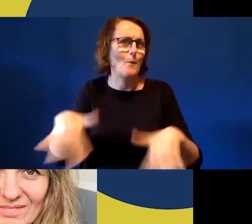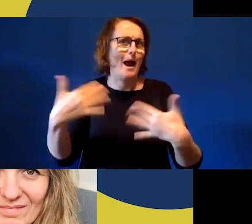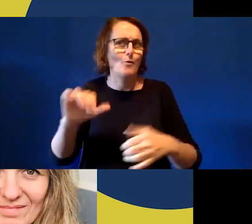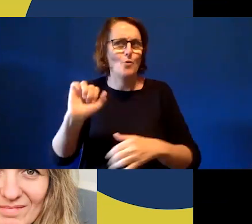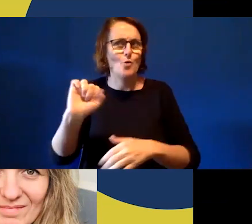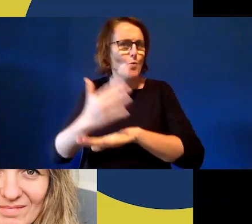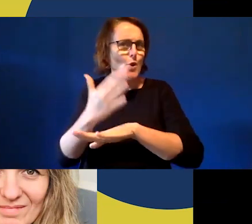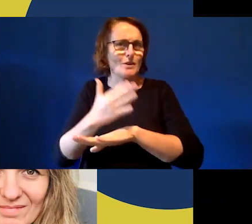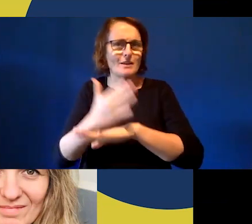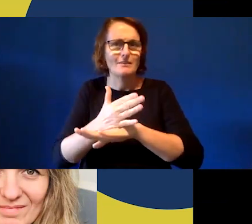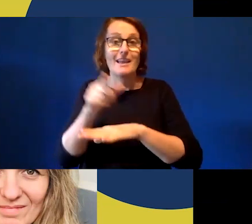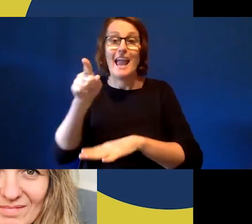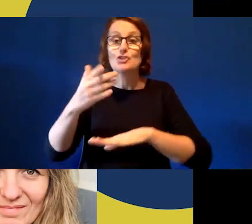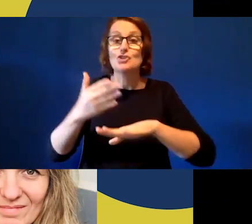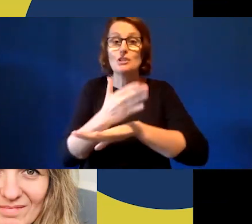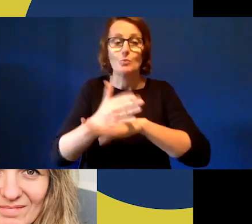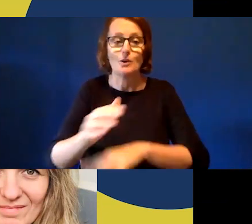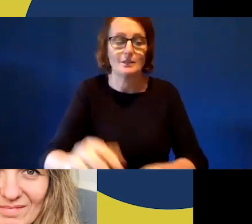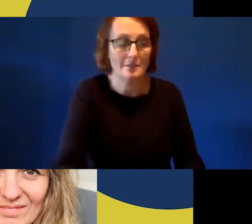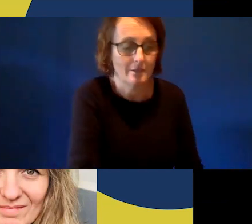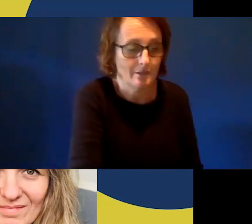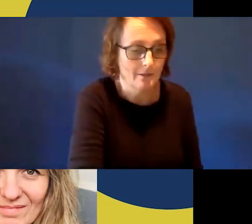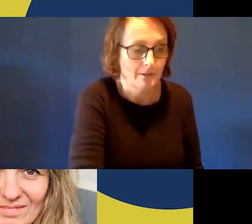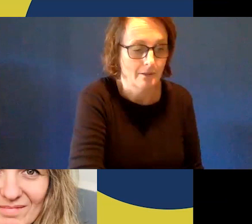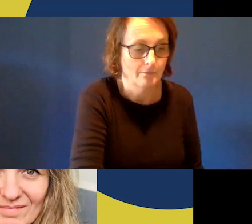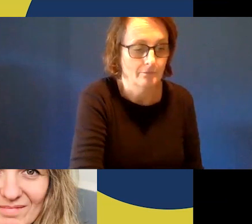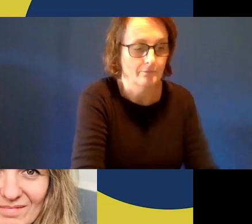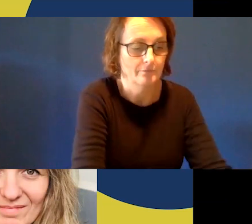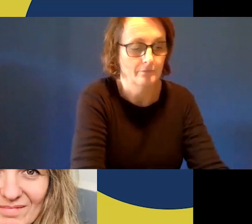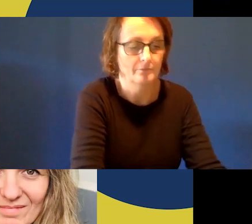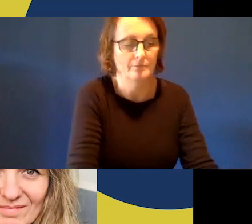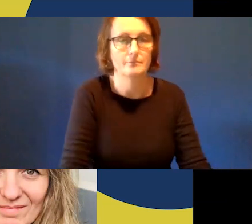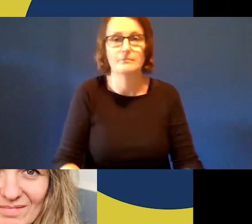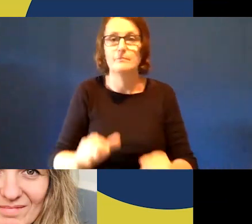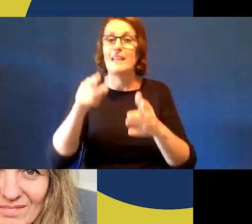and she - she works across artforms, and is dedicated to supporting